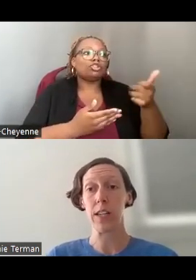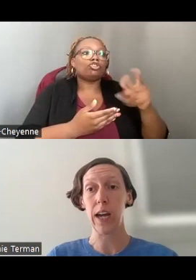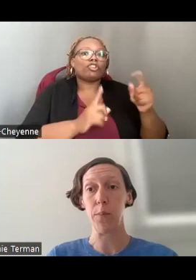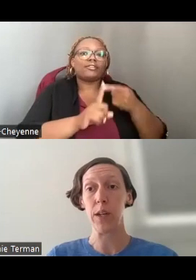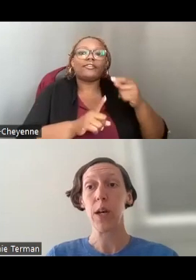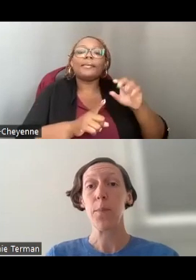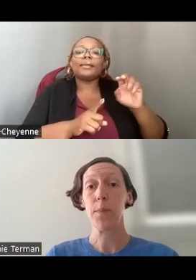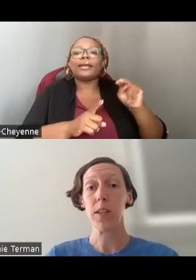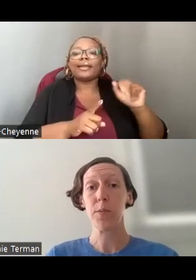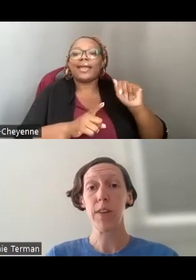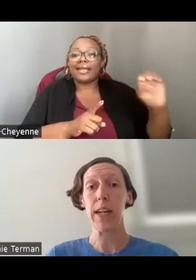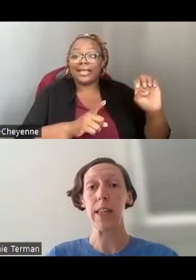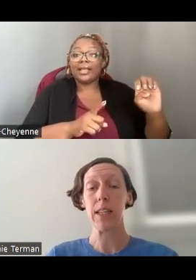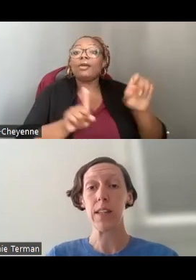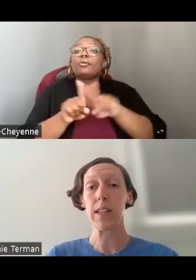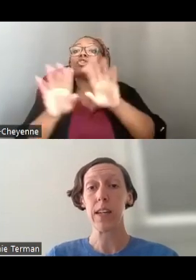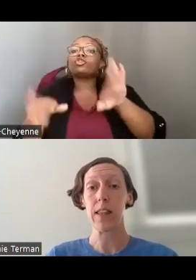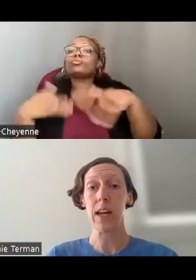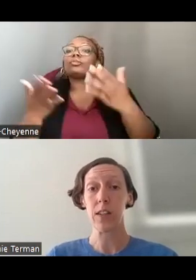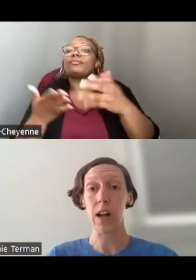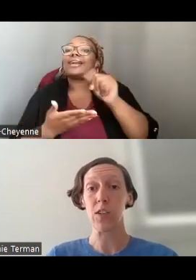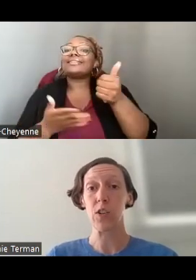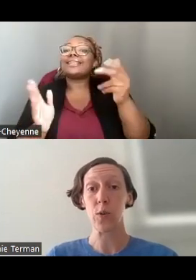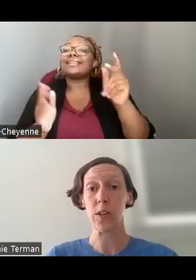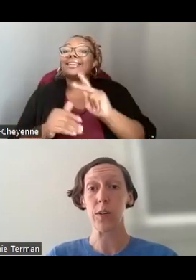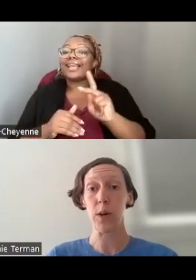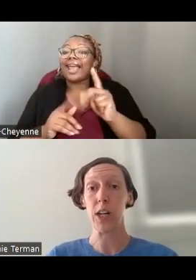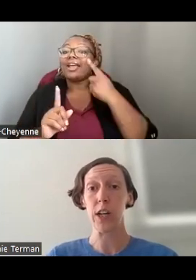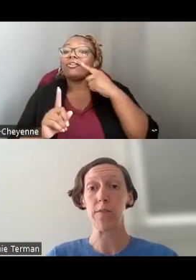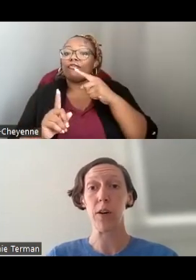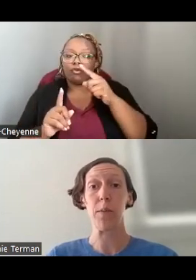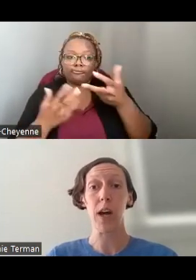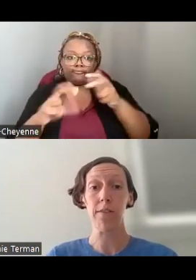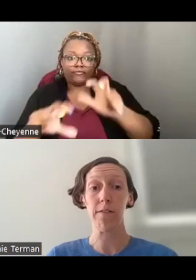ENDOWMENT MUST PROVIDE AT LEAST TEN THOUSAND DOLLARS TOWARDS THE PROJECT FROM NON-FEDERAL